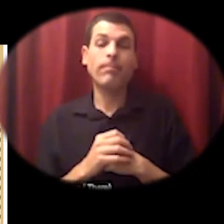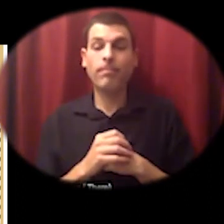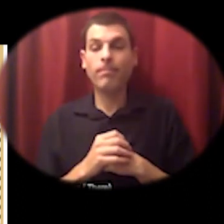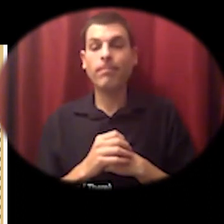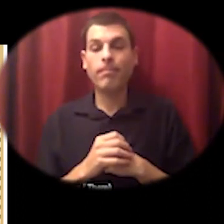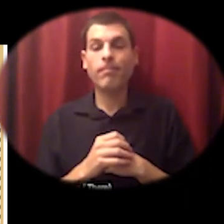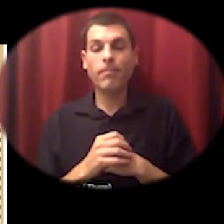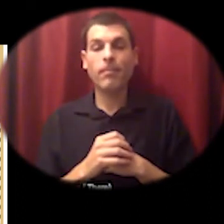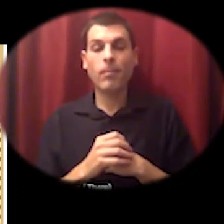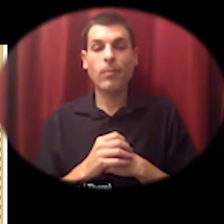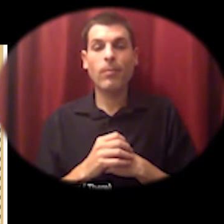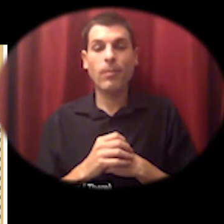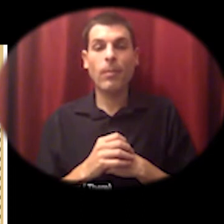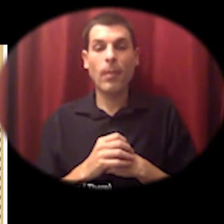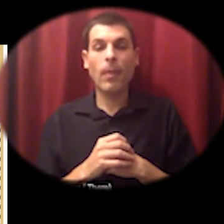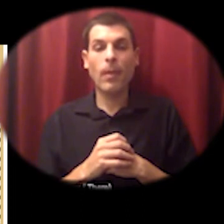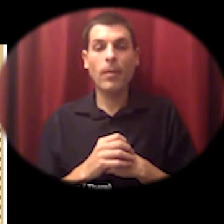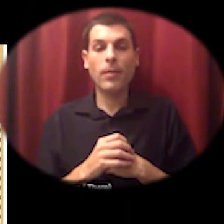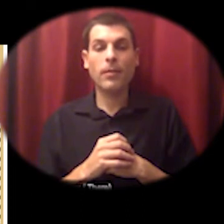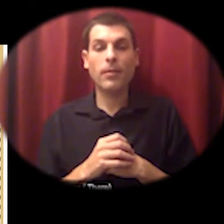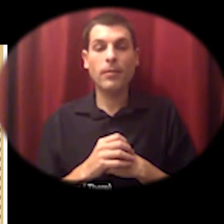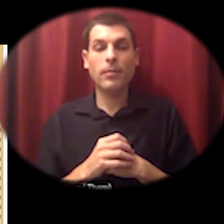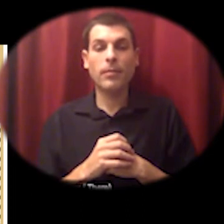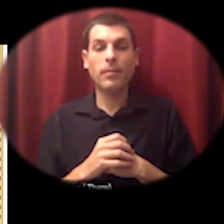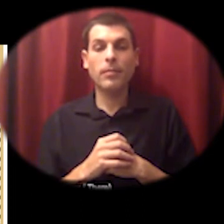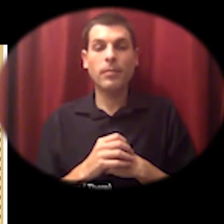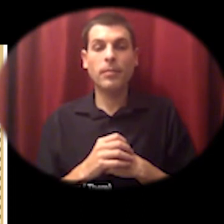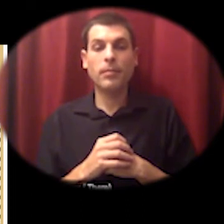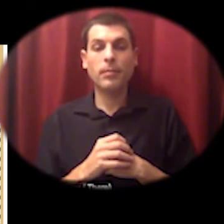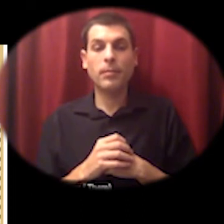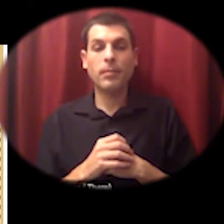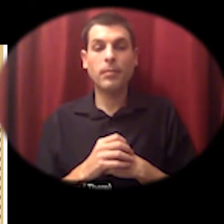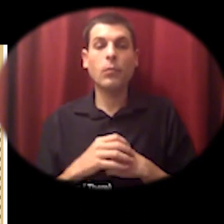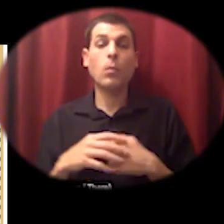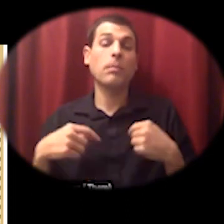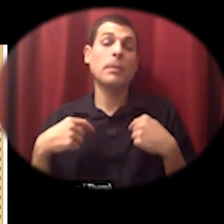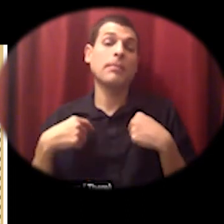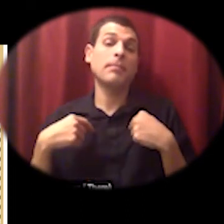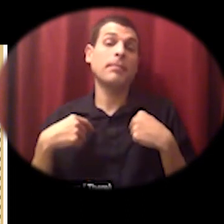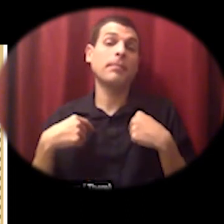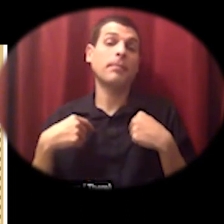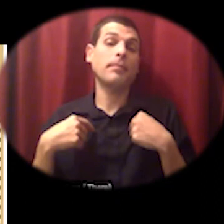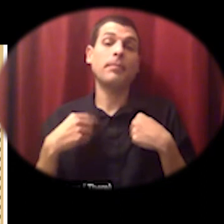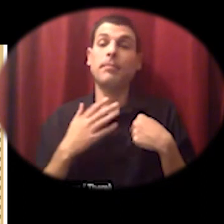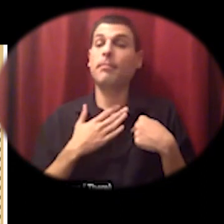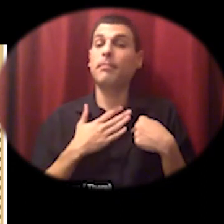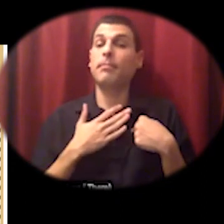so you know just the most important thing for me that i see is that if we're imaginative